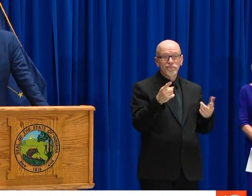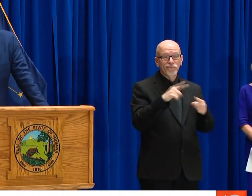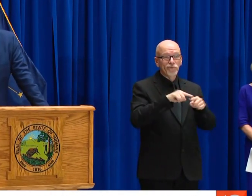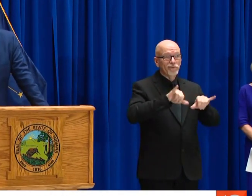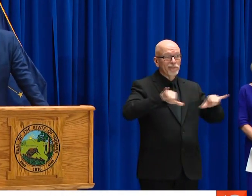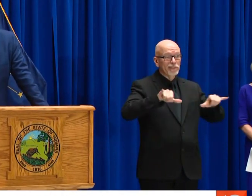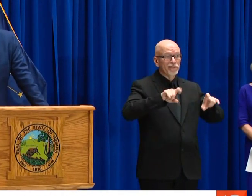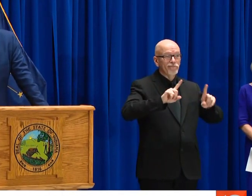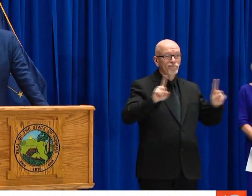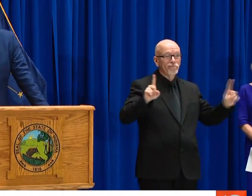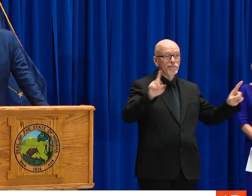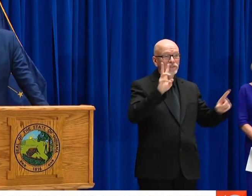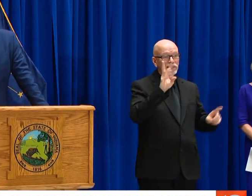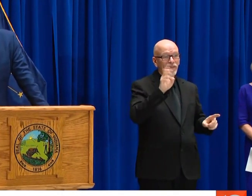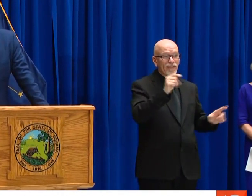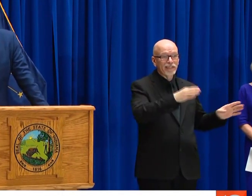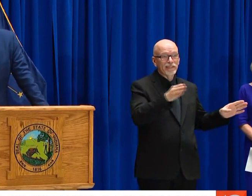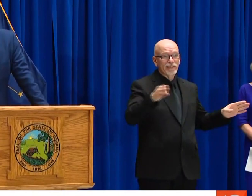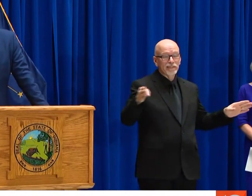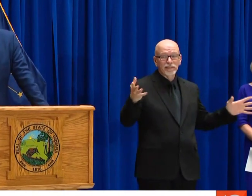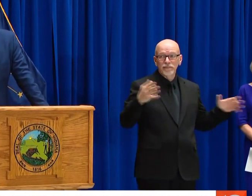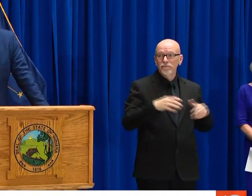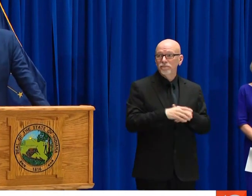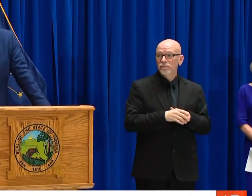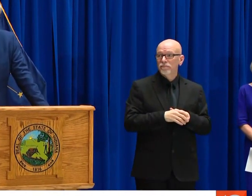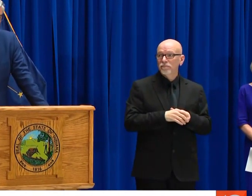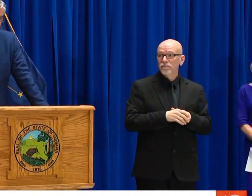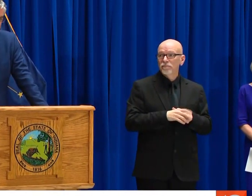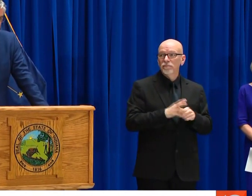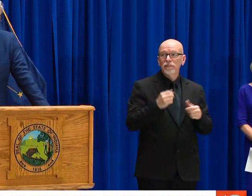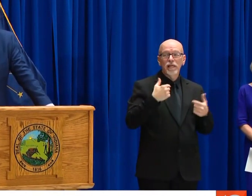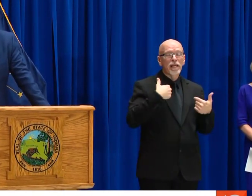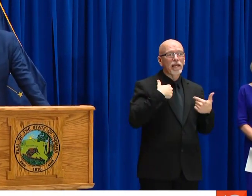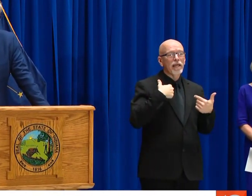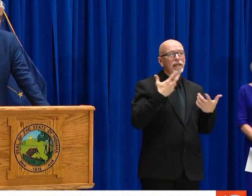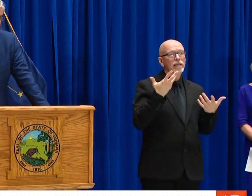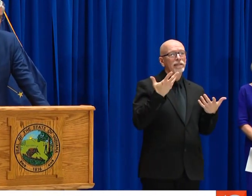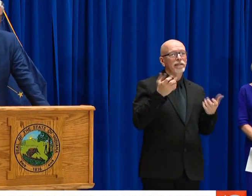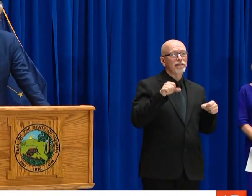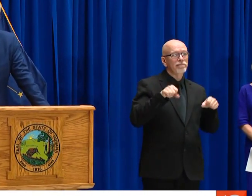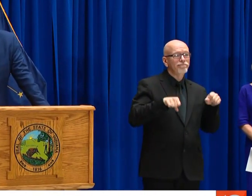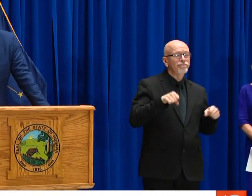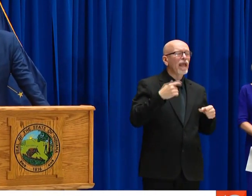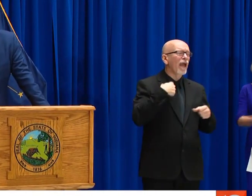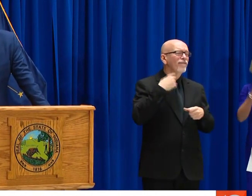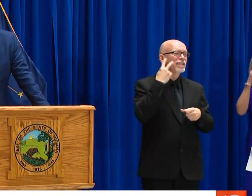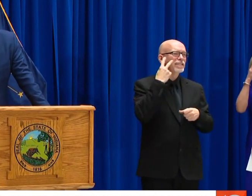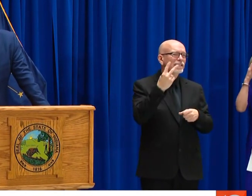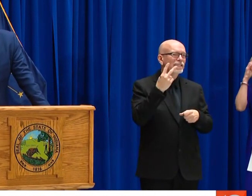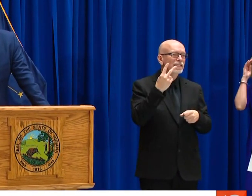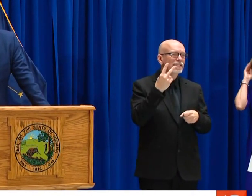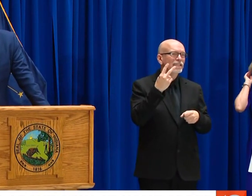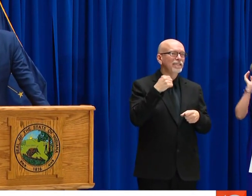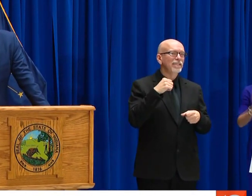I... I'VE SAID 6 FEET BETWEEN ONE